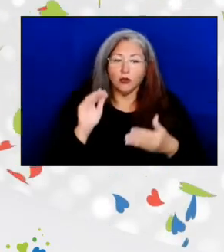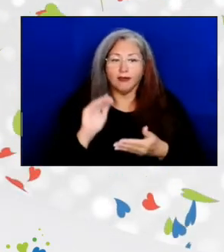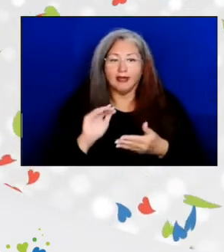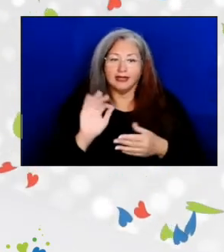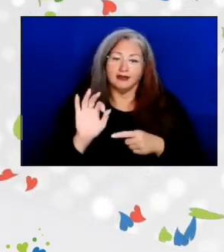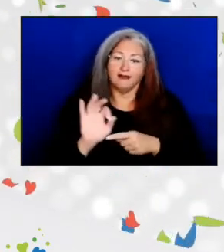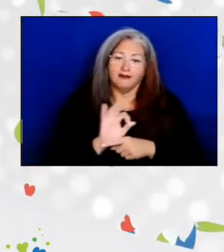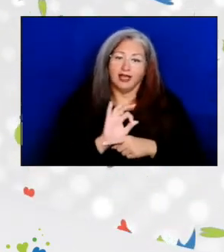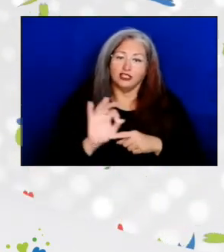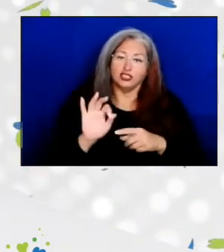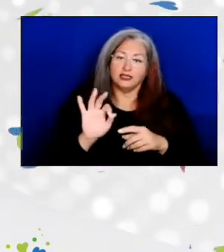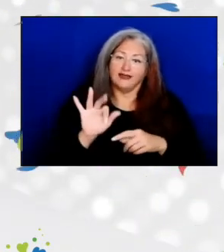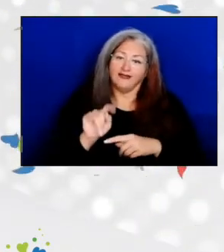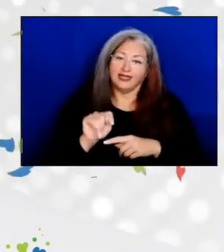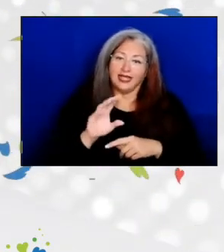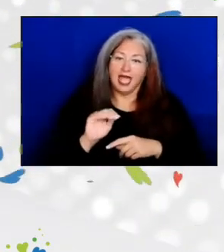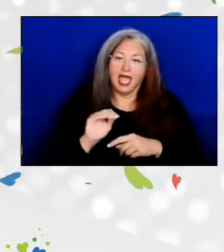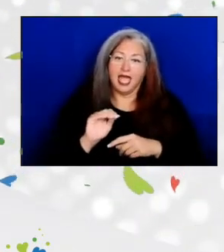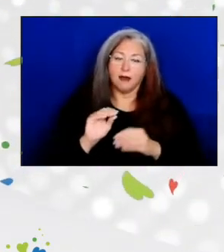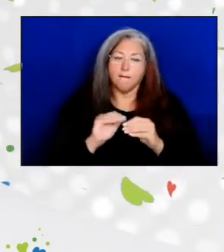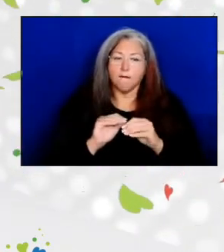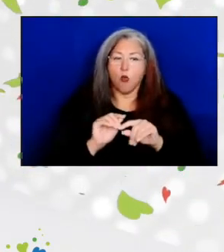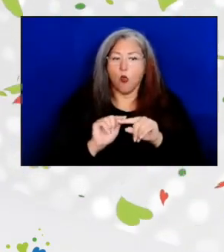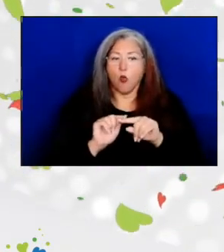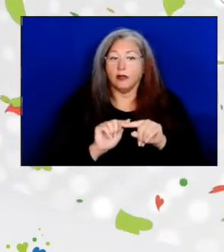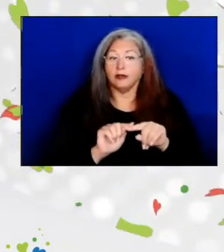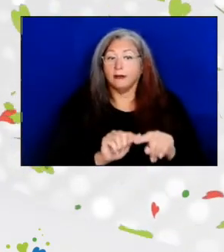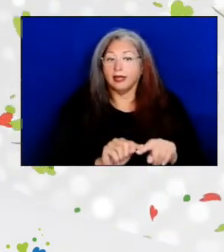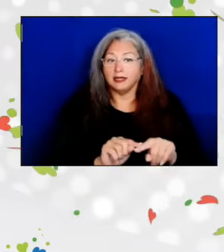and more are dependent, less food secure,